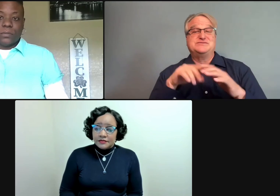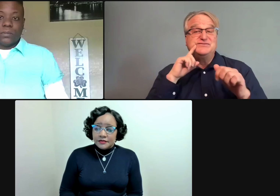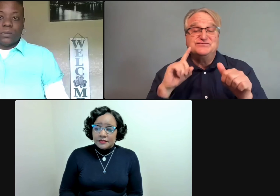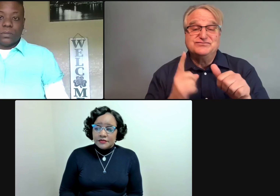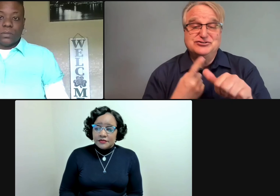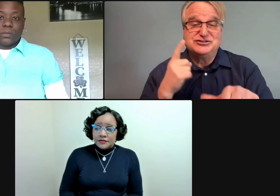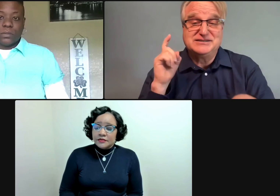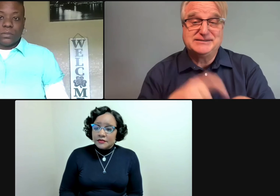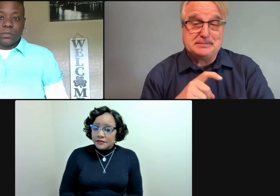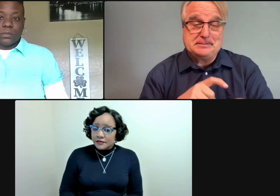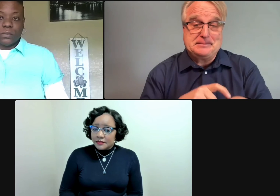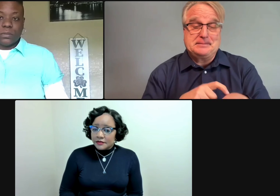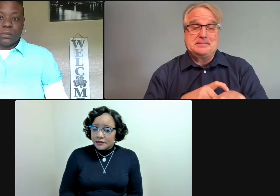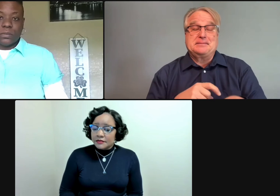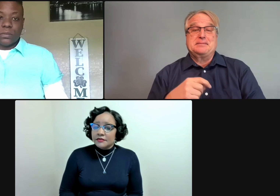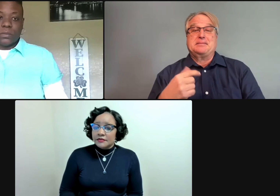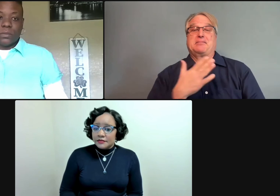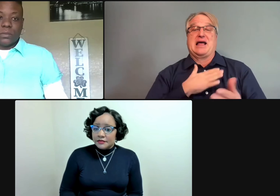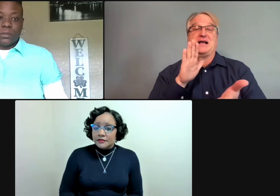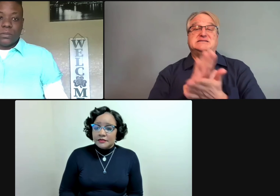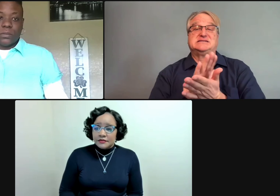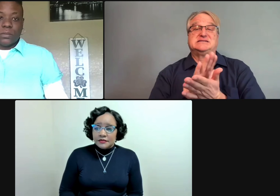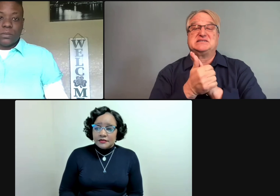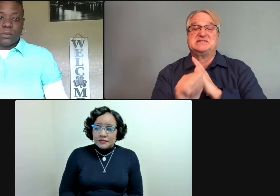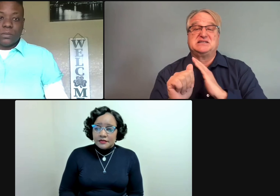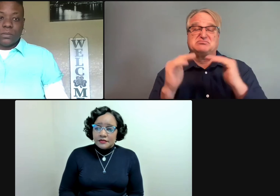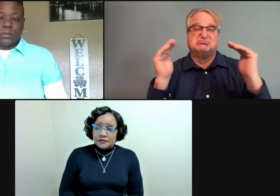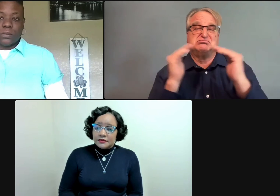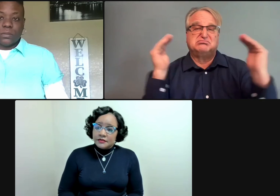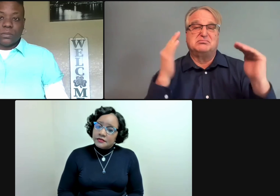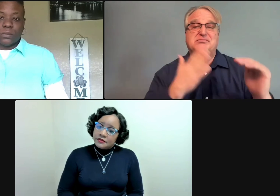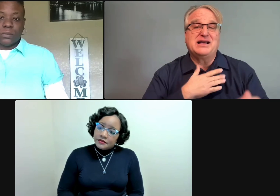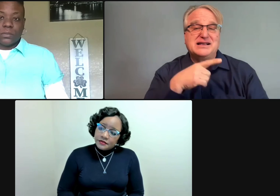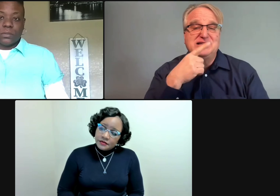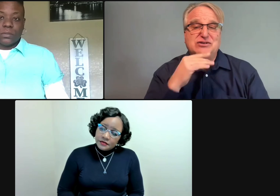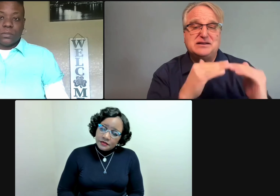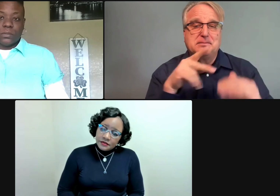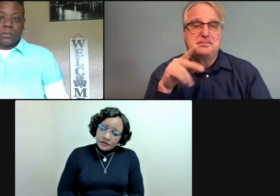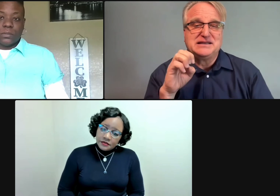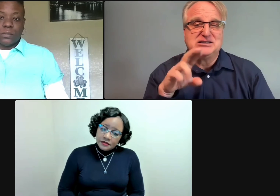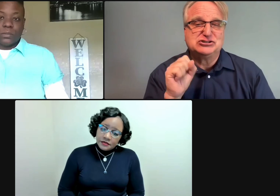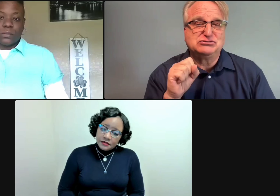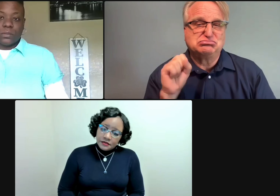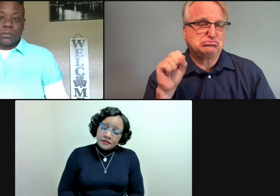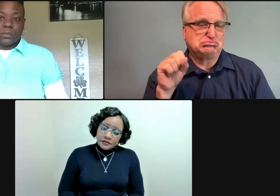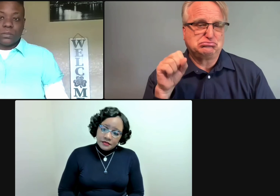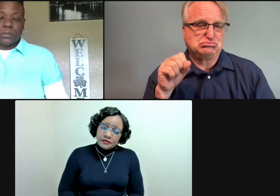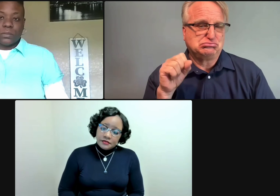from when I was mainstream for the first time. My academic skills were on par with my hearing peers.